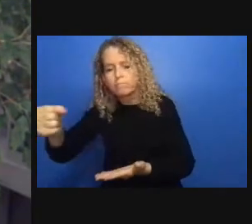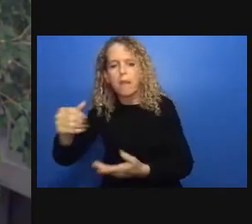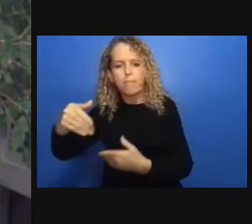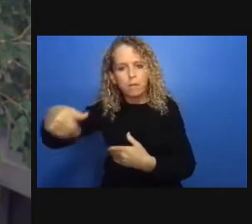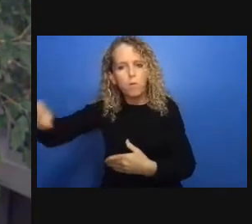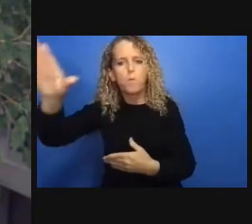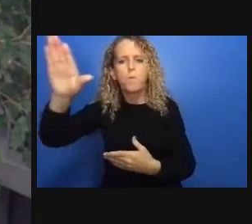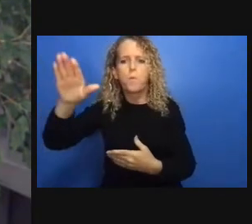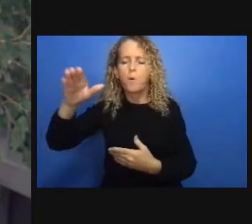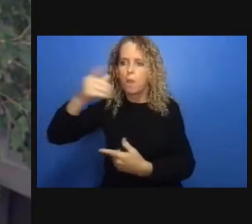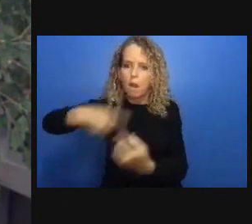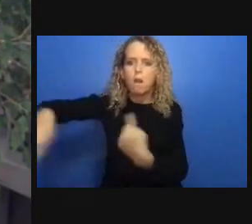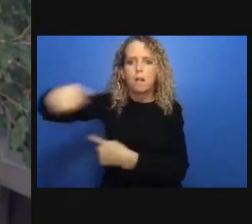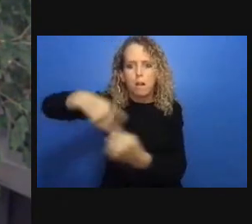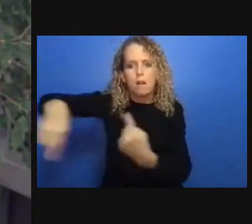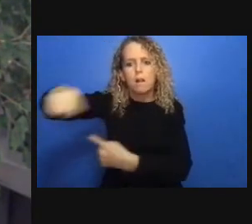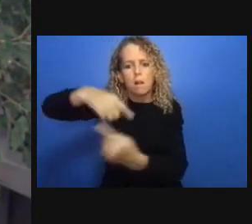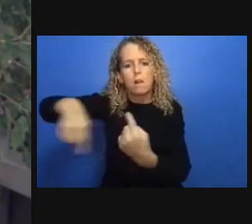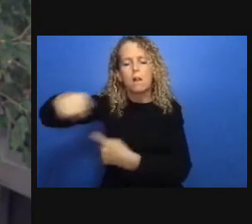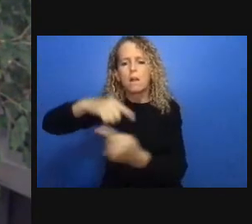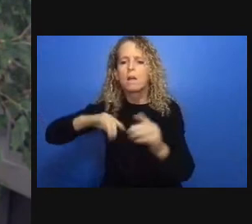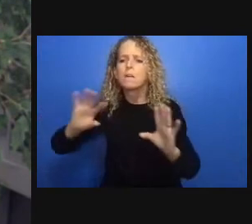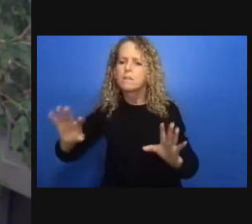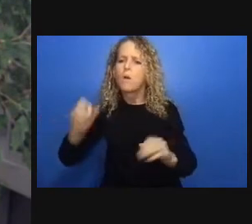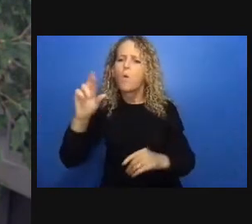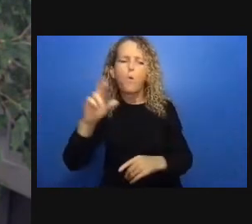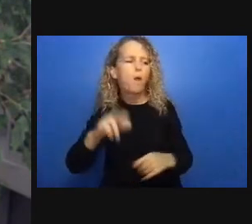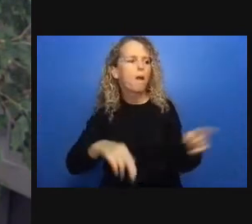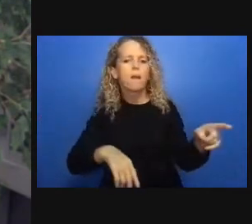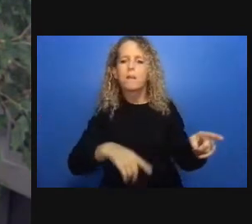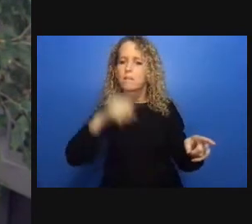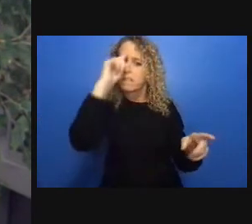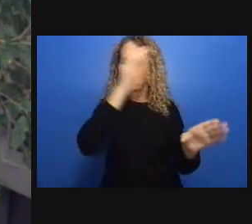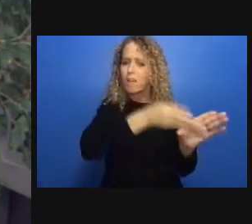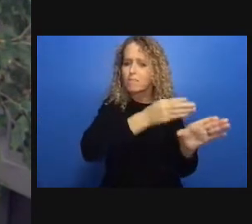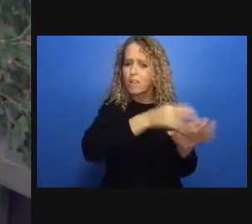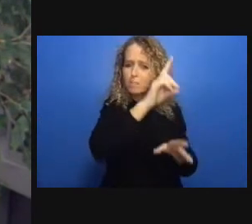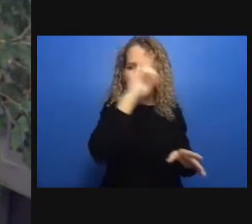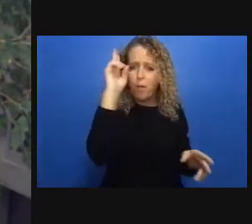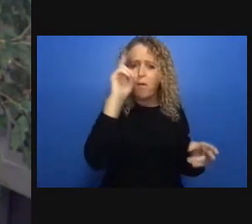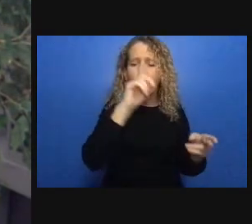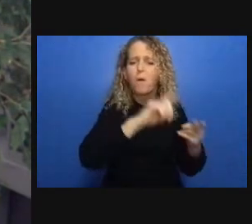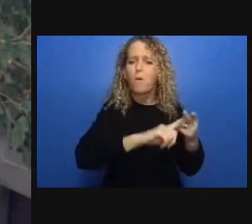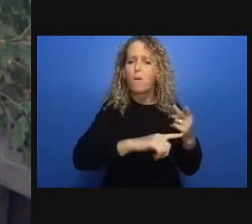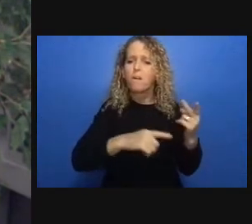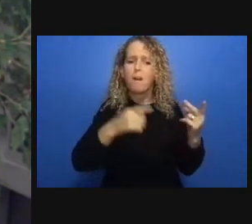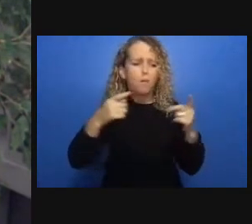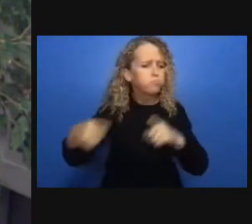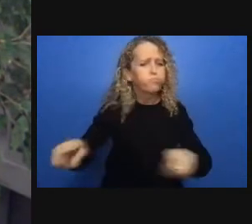including hotel rooms for over 35 people released from jail so the decarceration